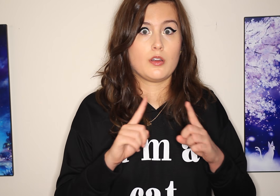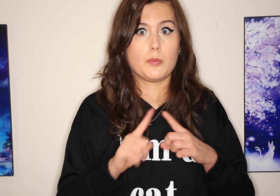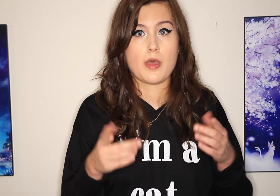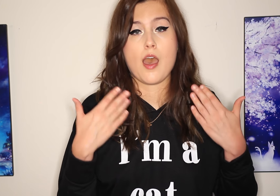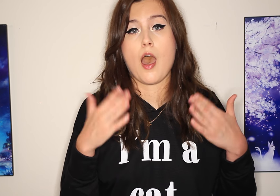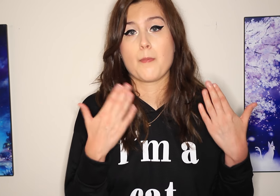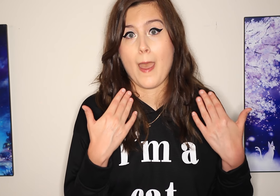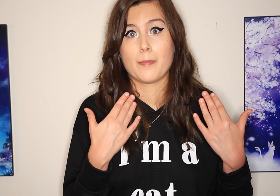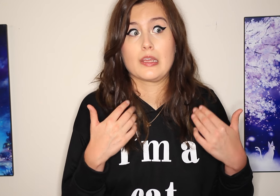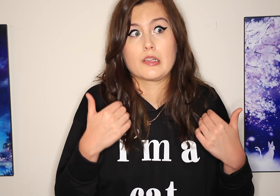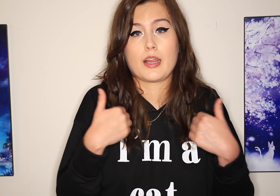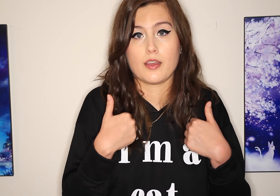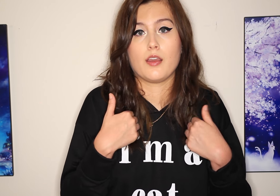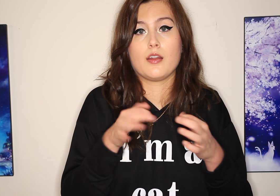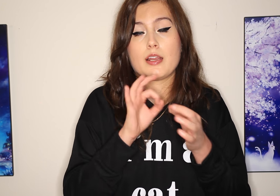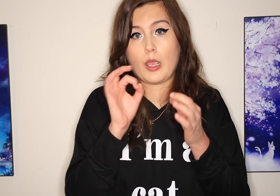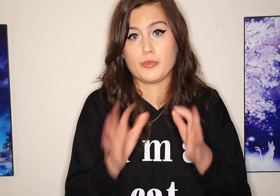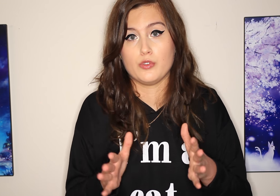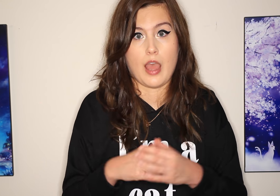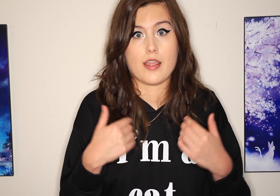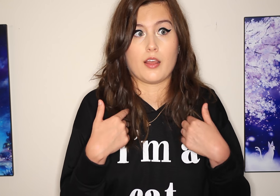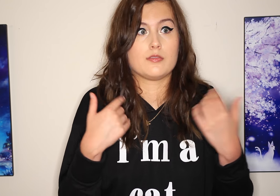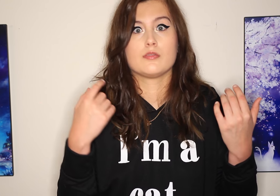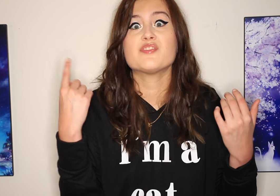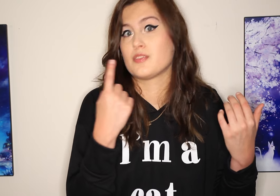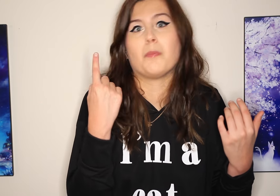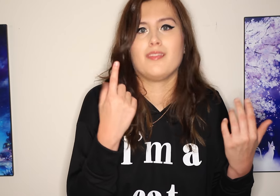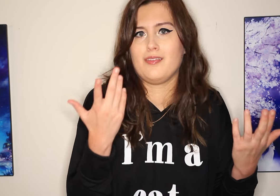But I’m happy that I had a captioner. I had something.